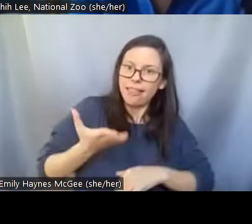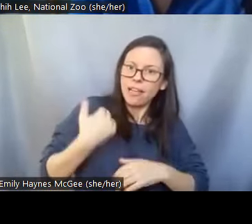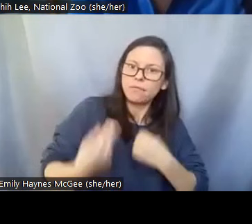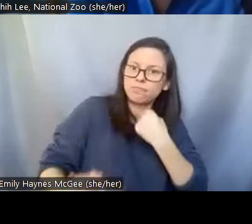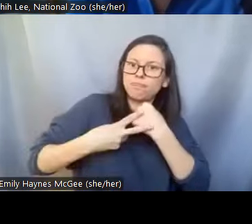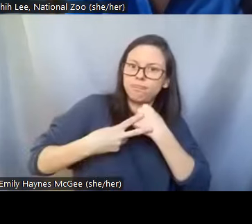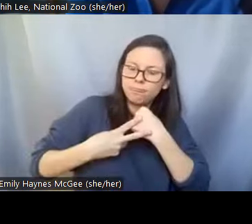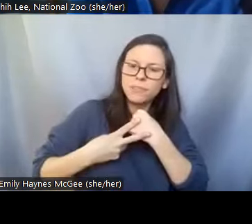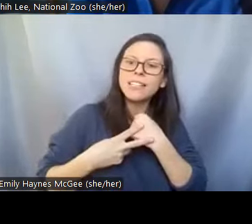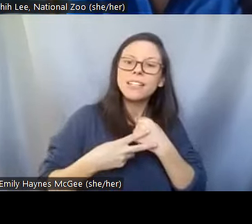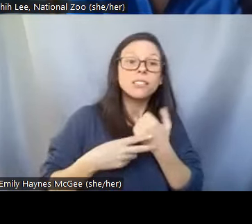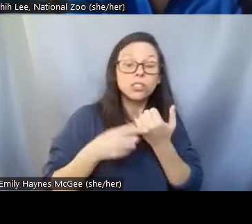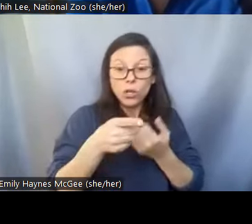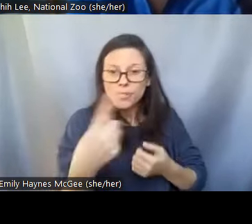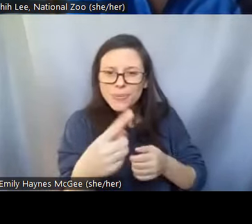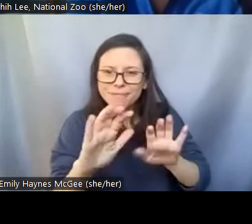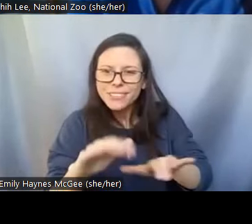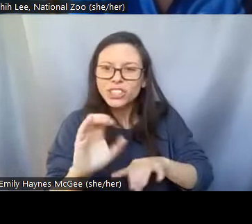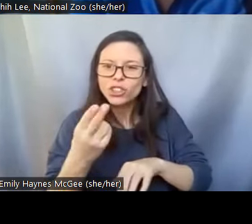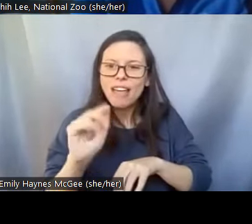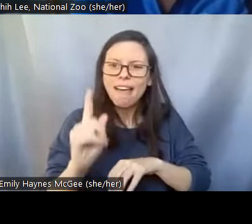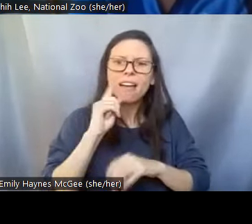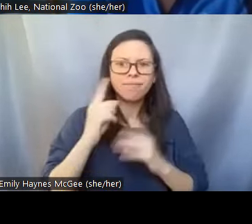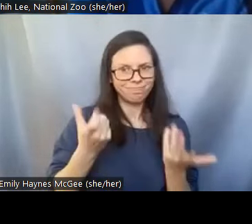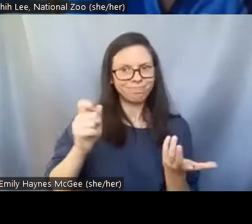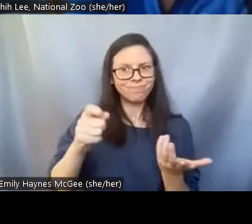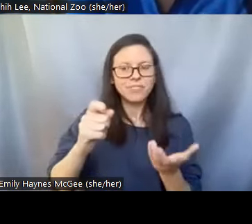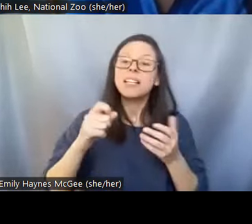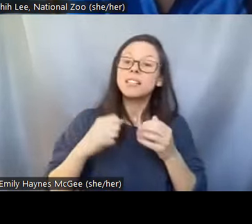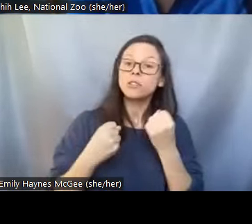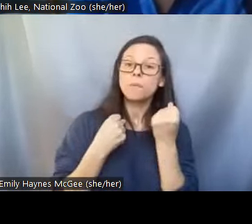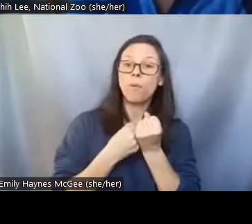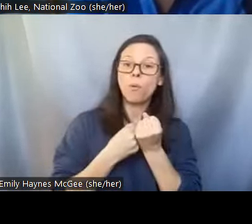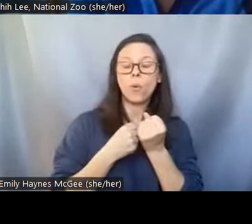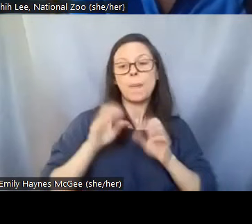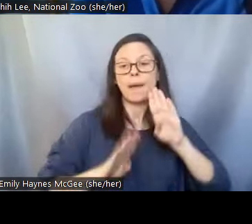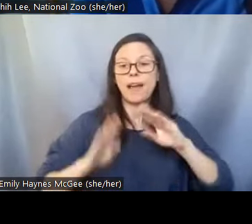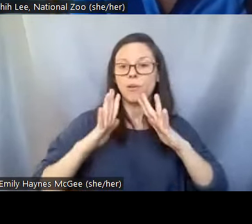we don't lose the genome from the population that we currently have and we can potentially